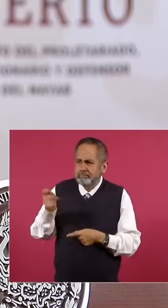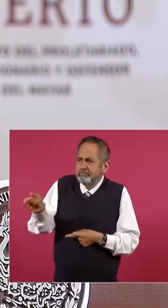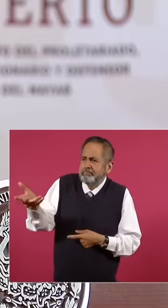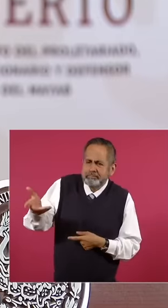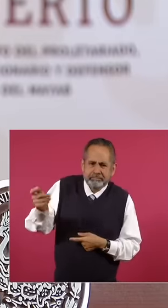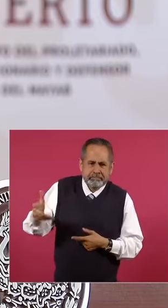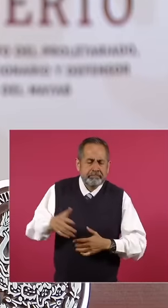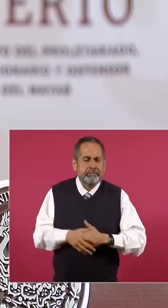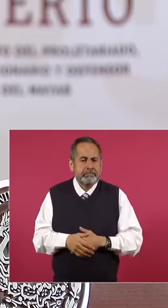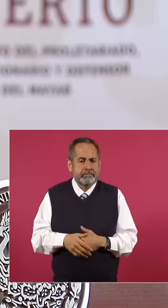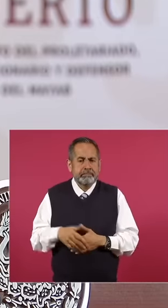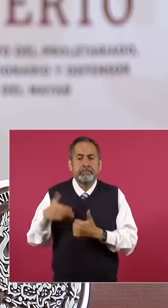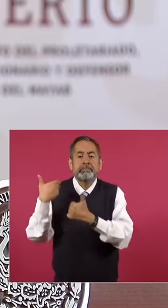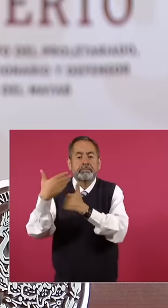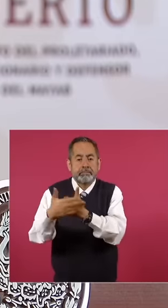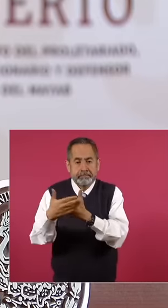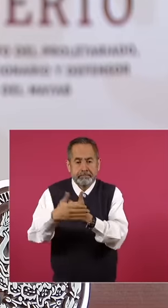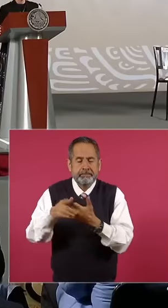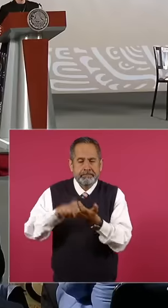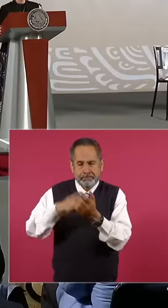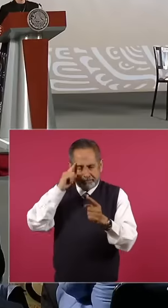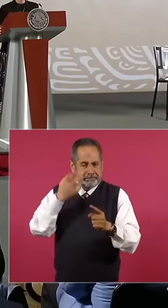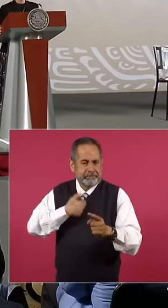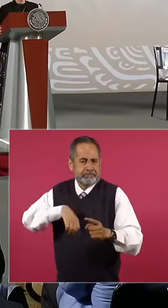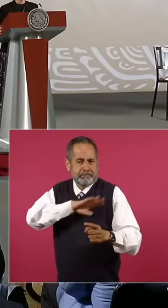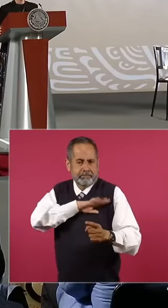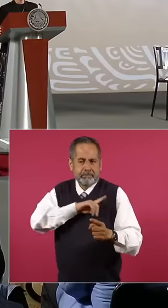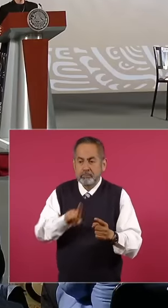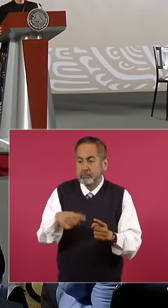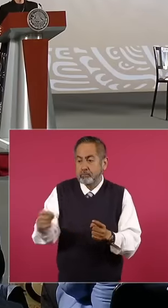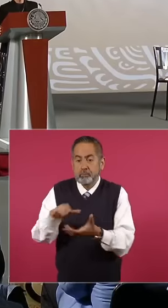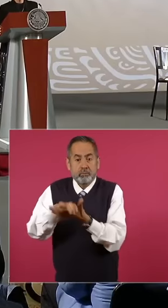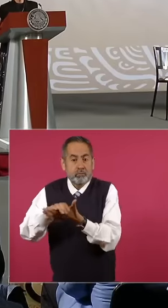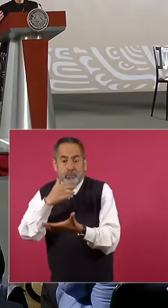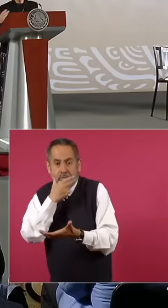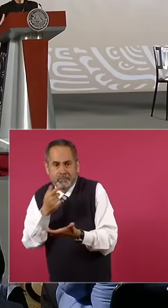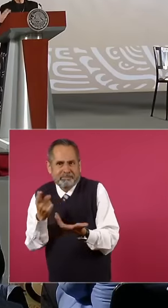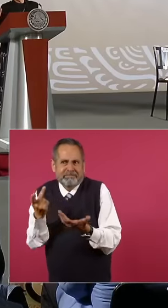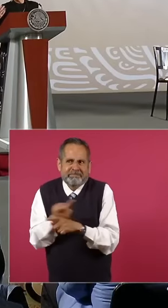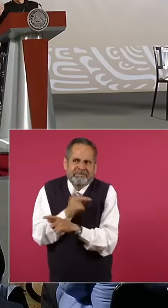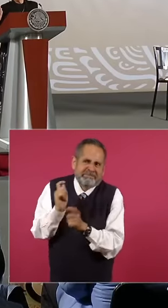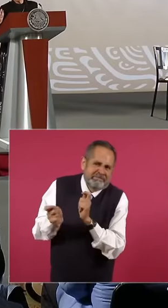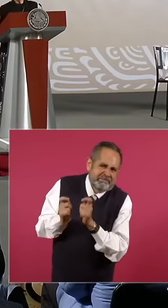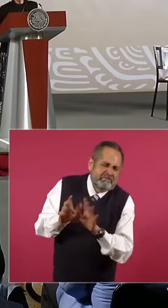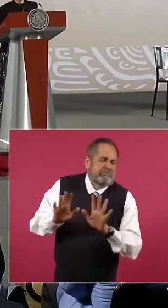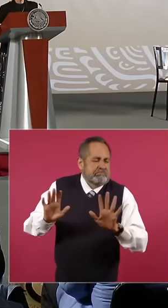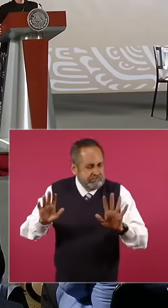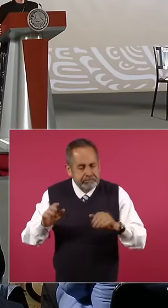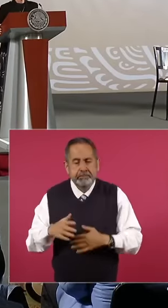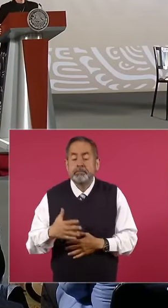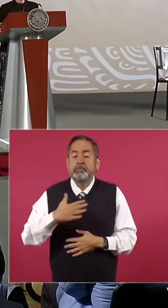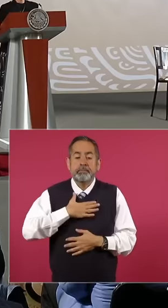in this near future the future president and I already had this idea because my